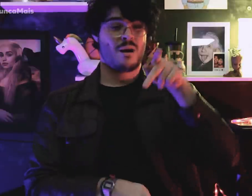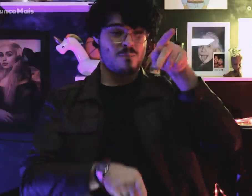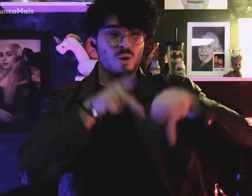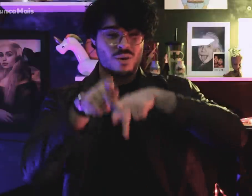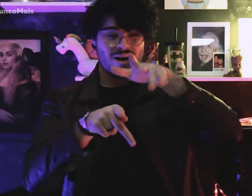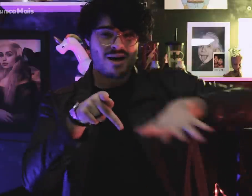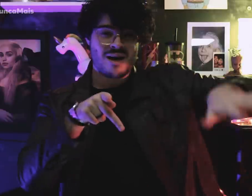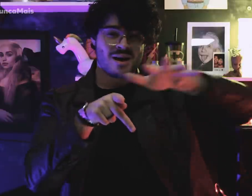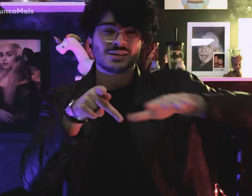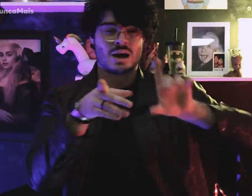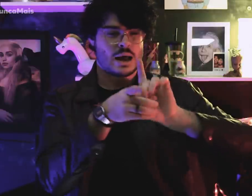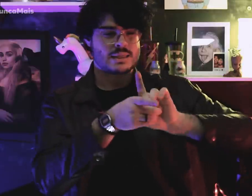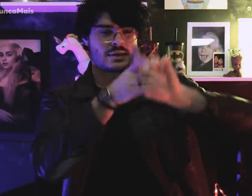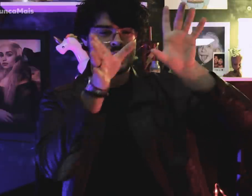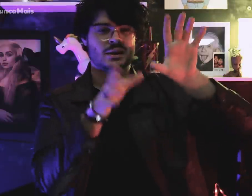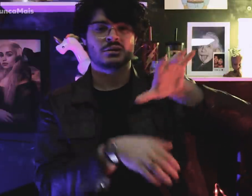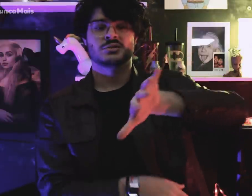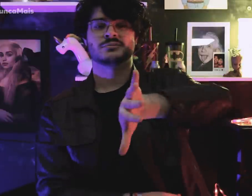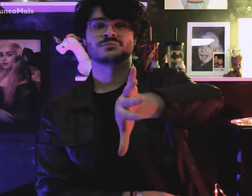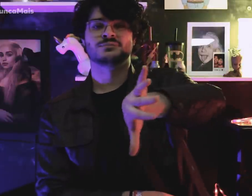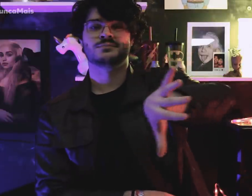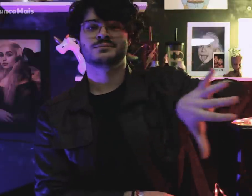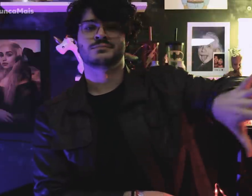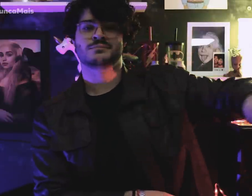despising democracy where power is people.